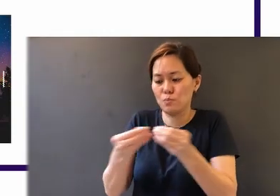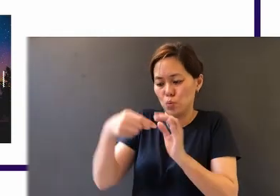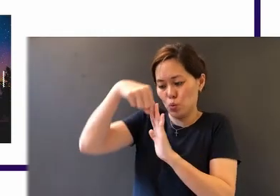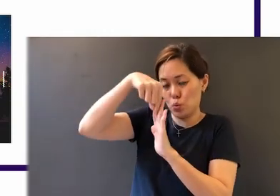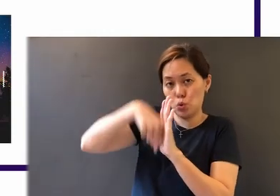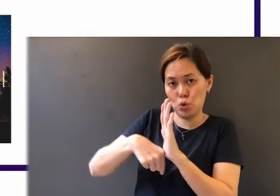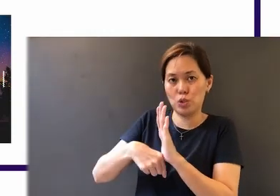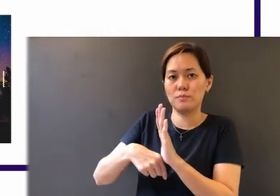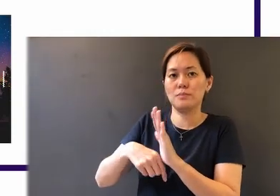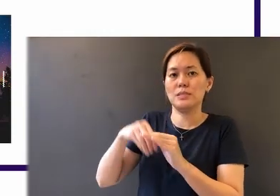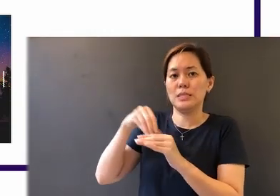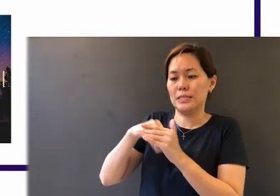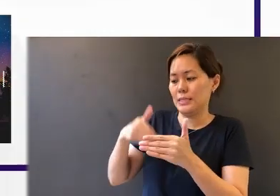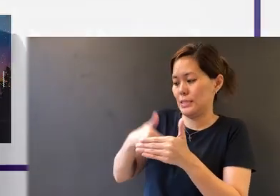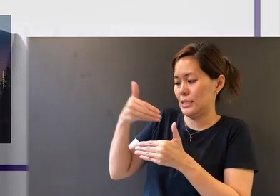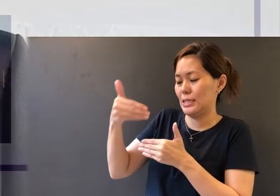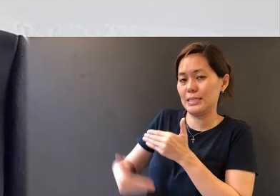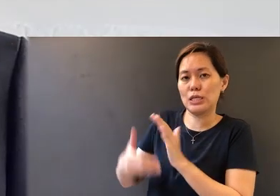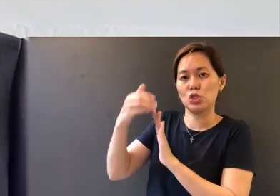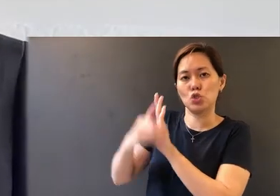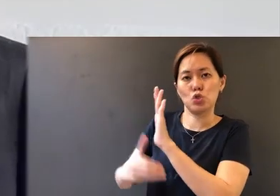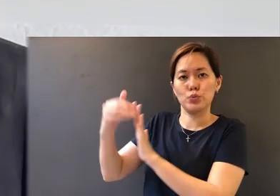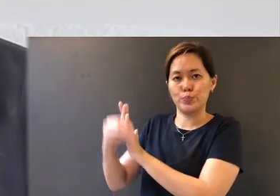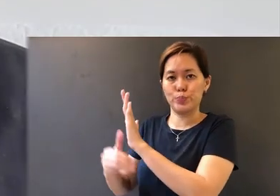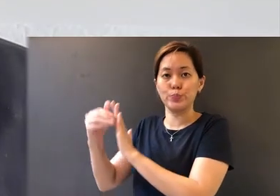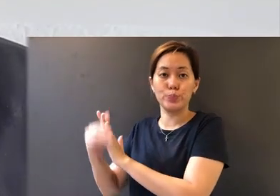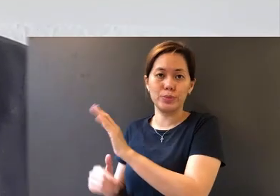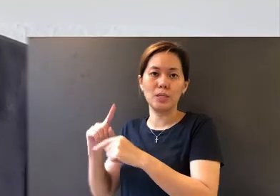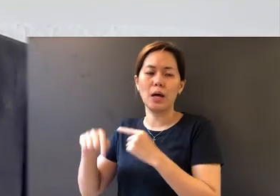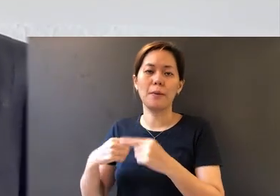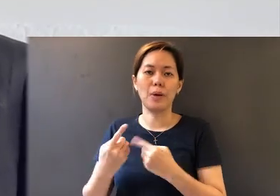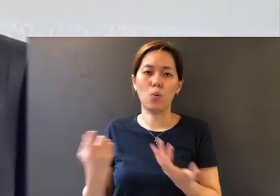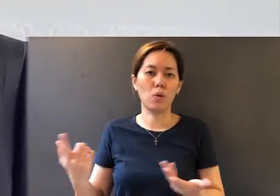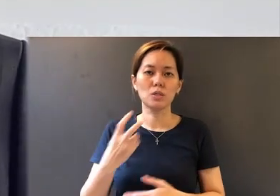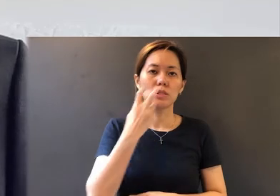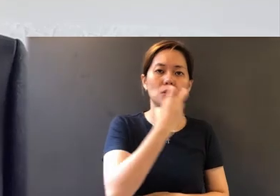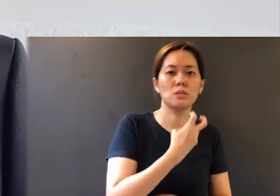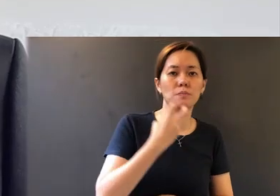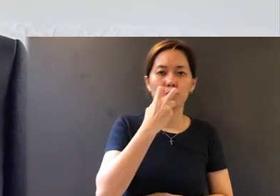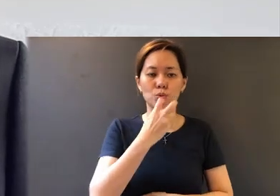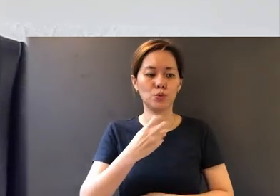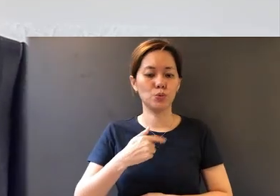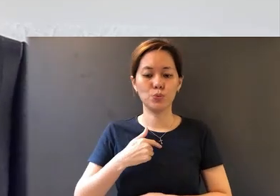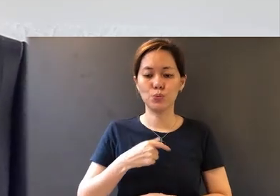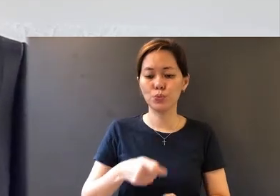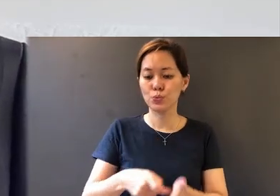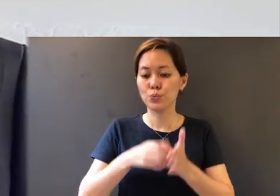in the following chapters: about speech, about compassion for the needy, and the